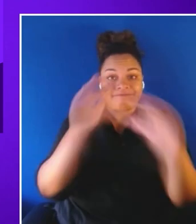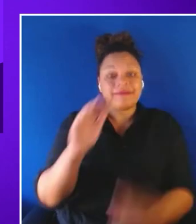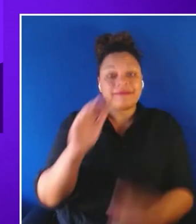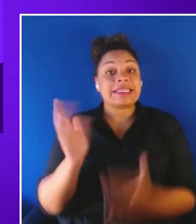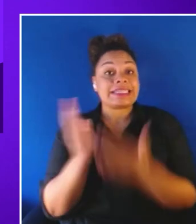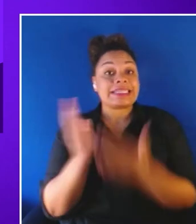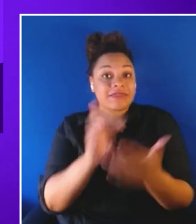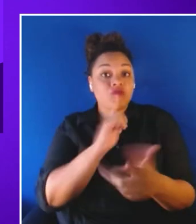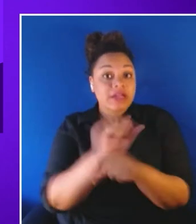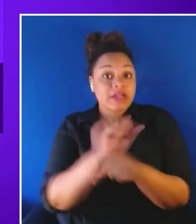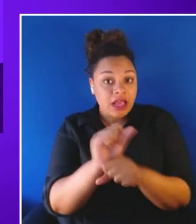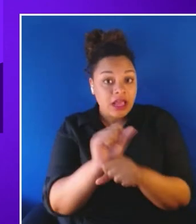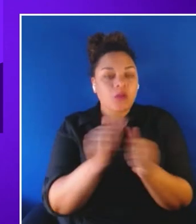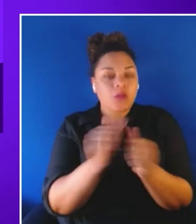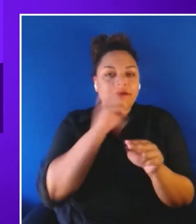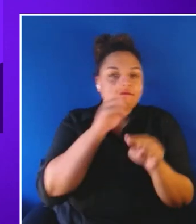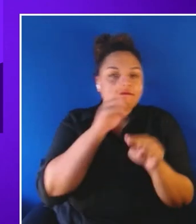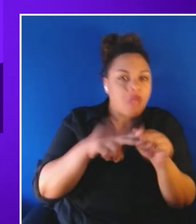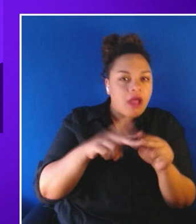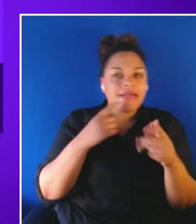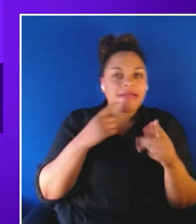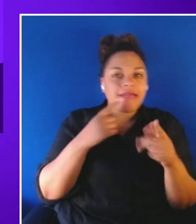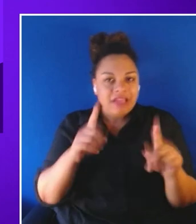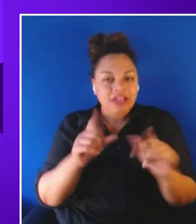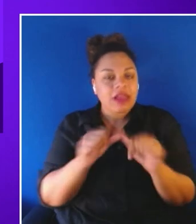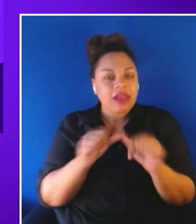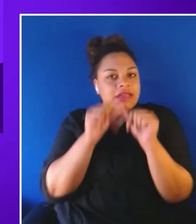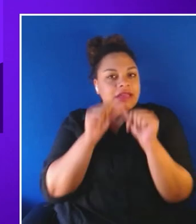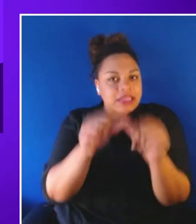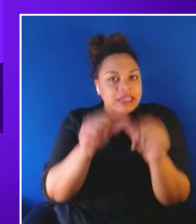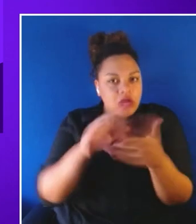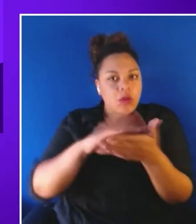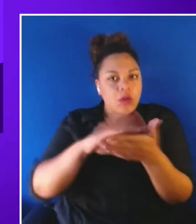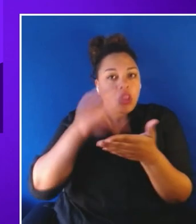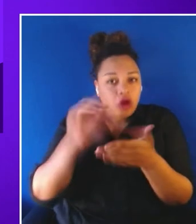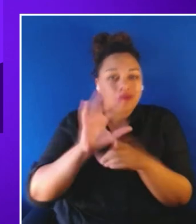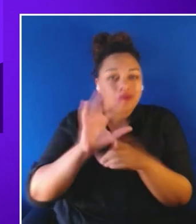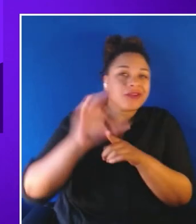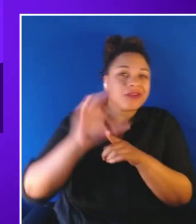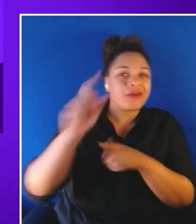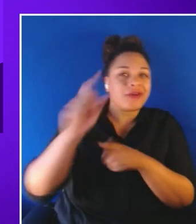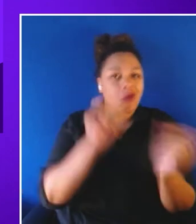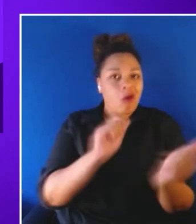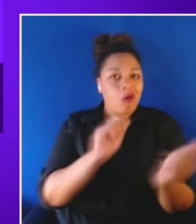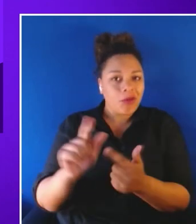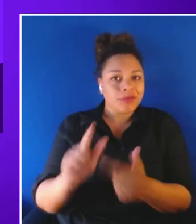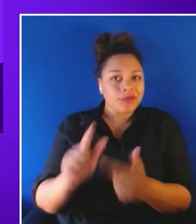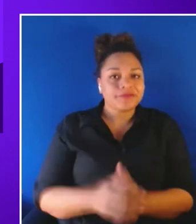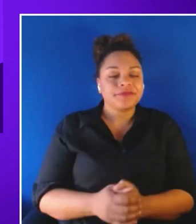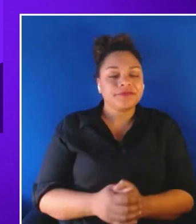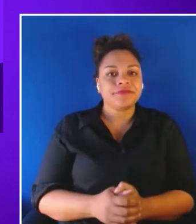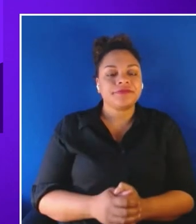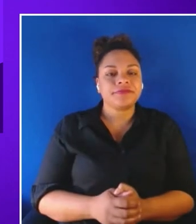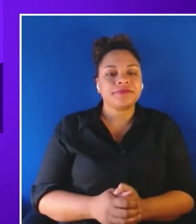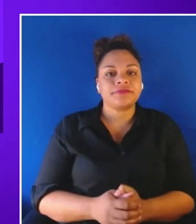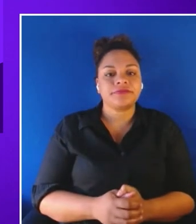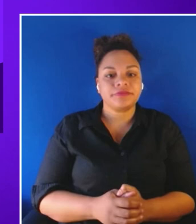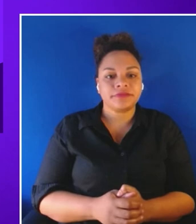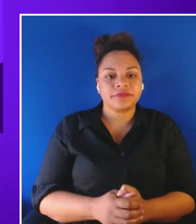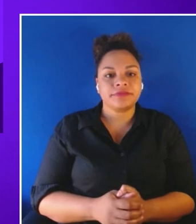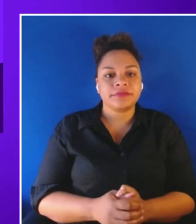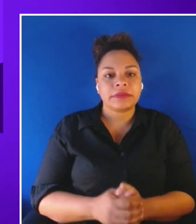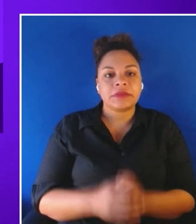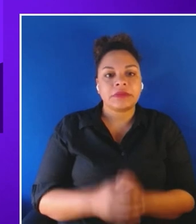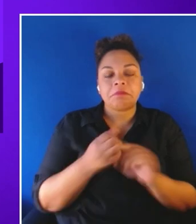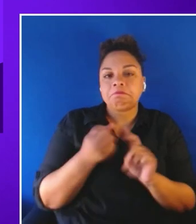and continuous learning drives prosperity for all. A little bit about Talespin’s VR training modules,